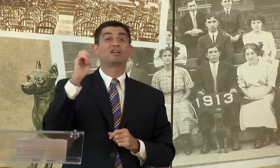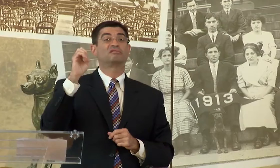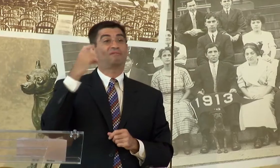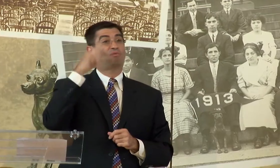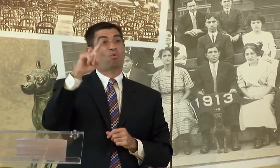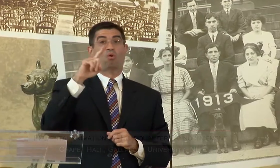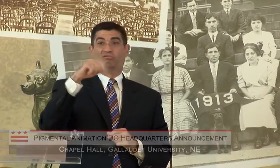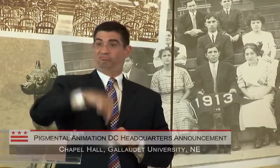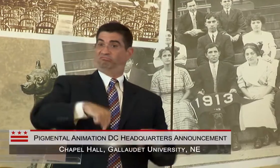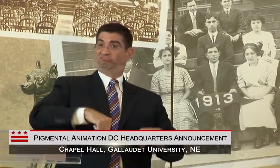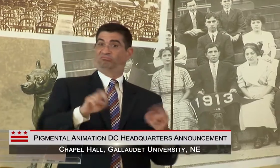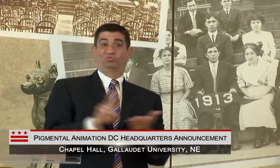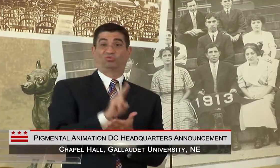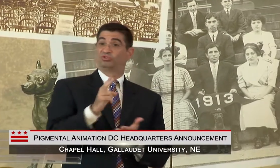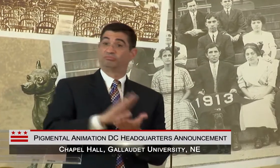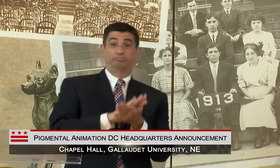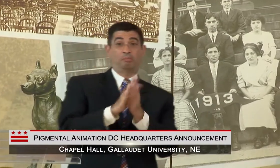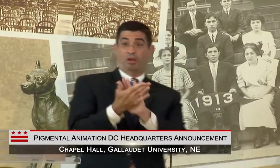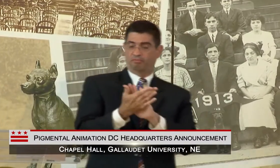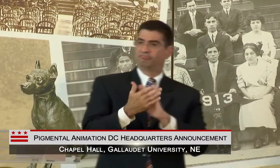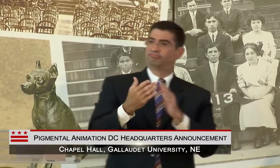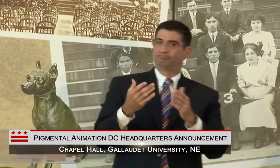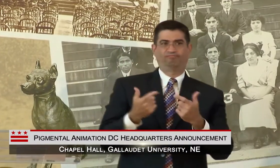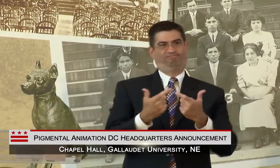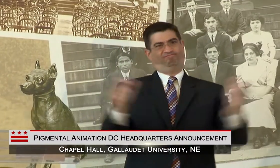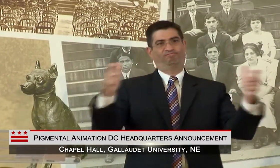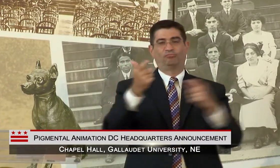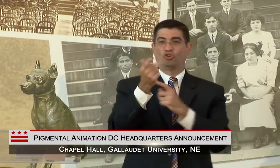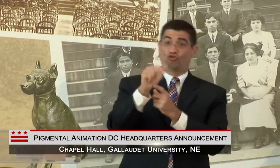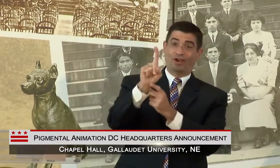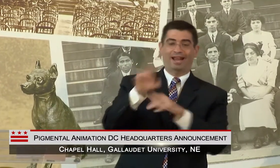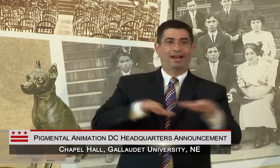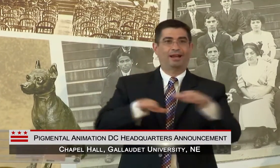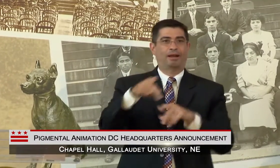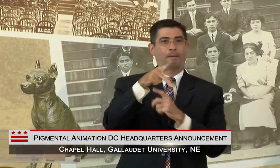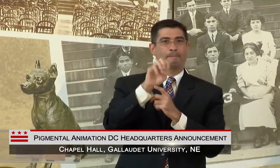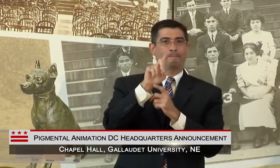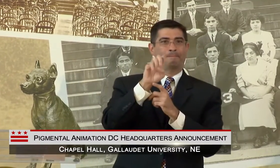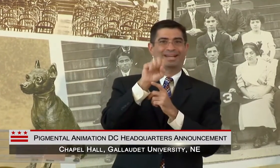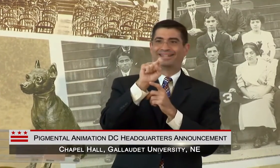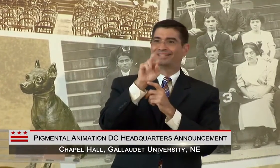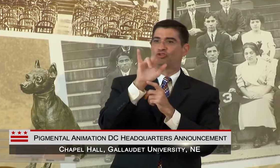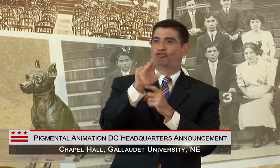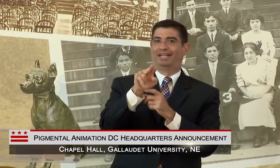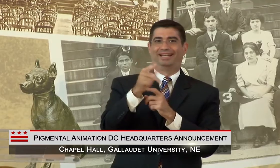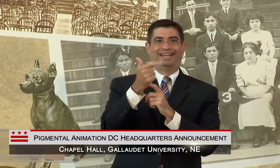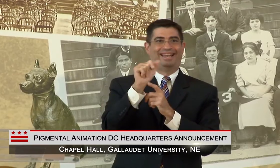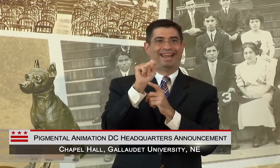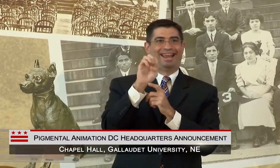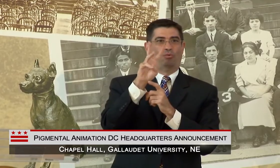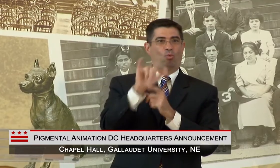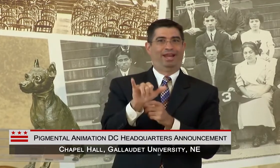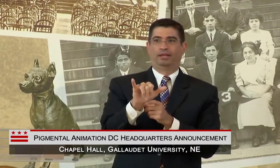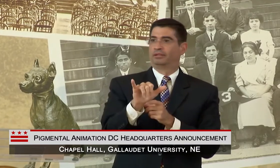THE FUTURE SITE FOR THE UNIVERSITY WILL BECOME A LARGE GRAND PEDESTRIAN GATEWAY.